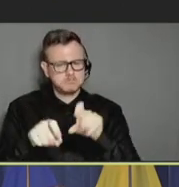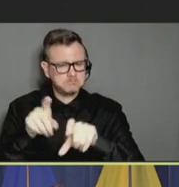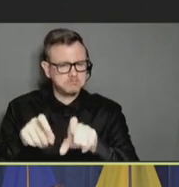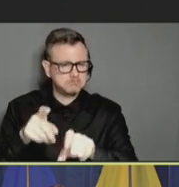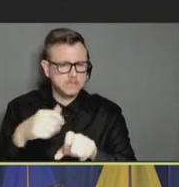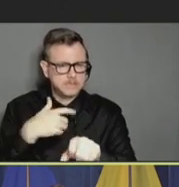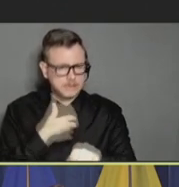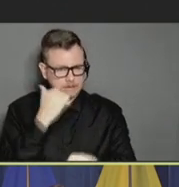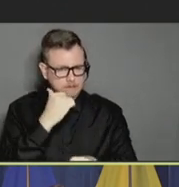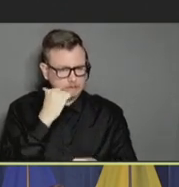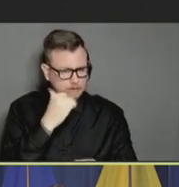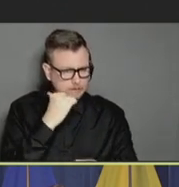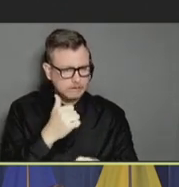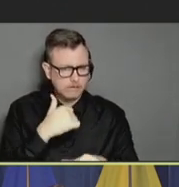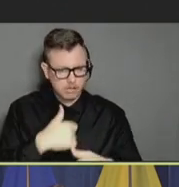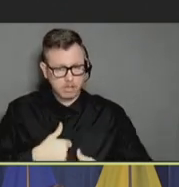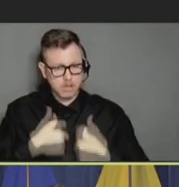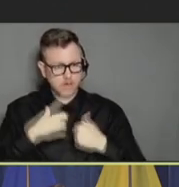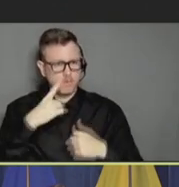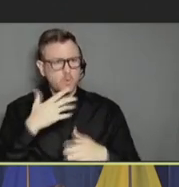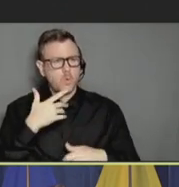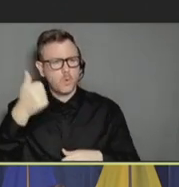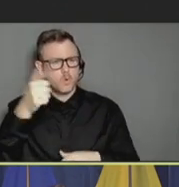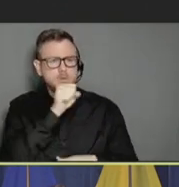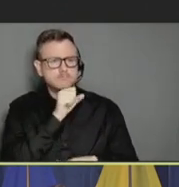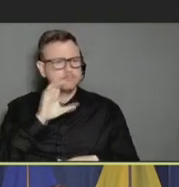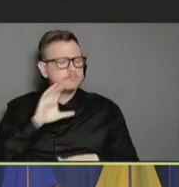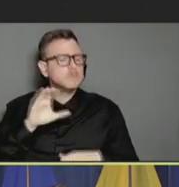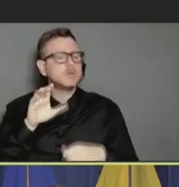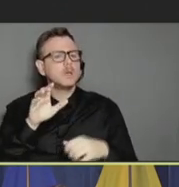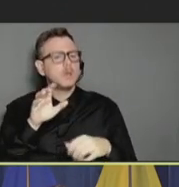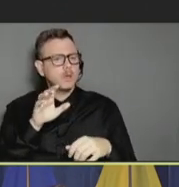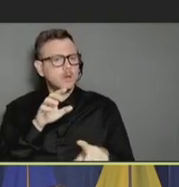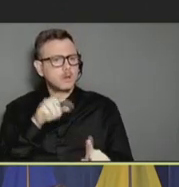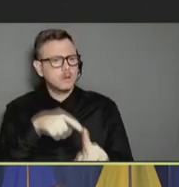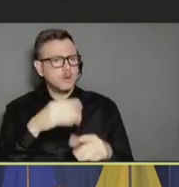of older adults and the people around them. So, it's not just health. It's healthcare,